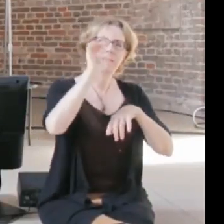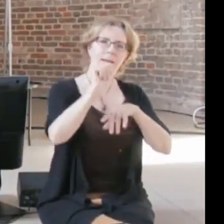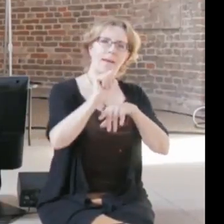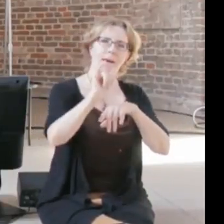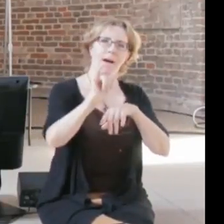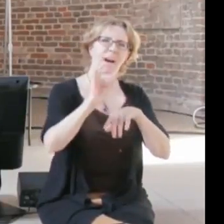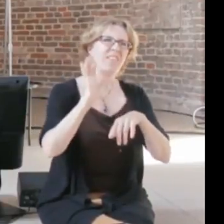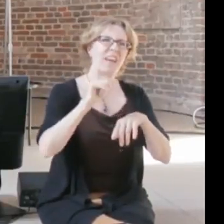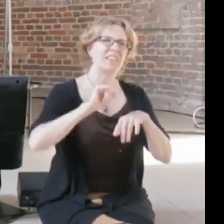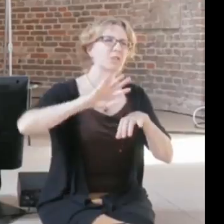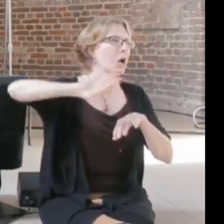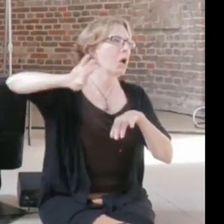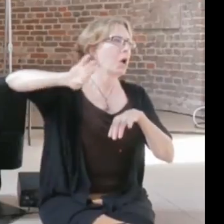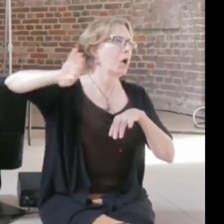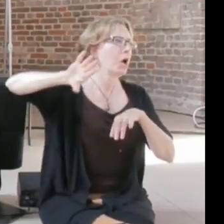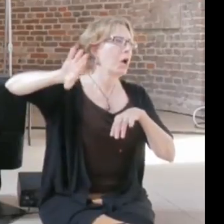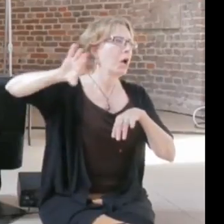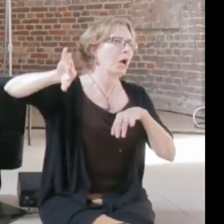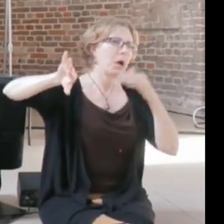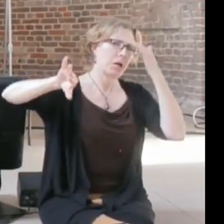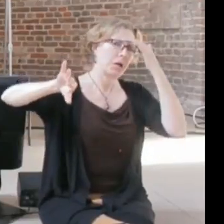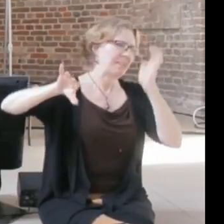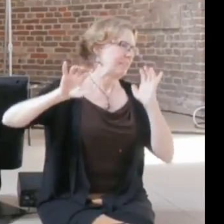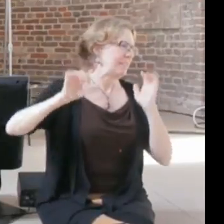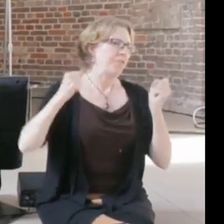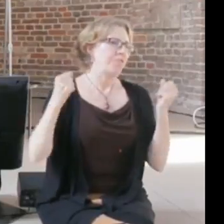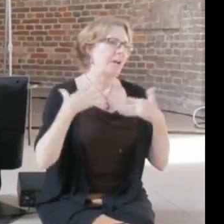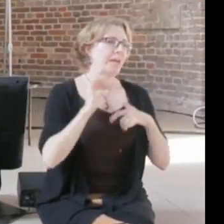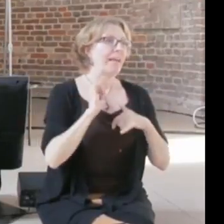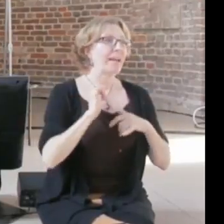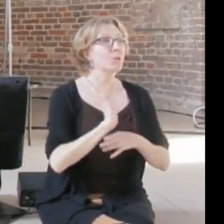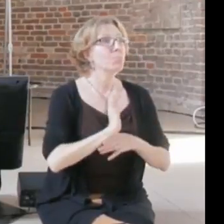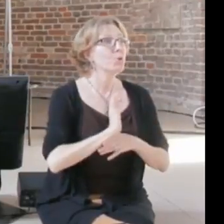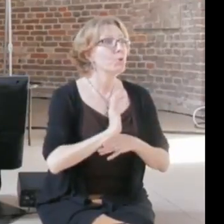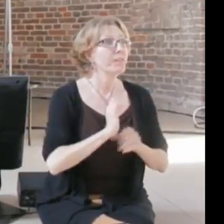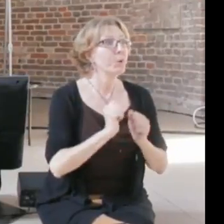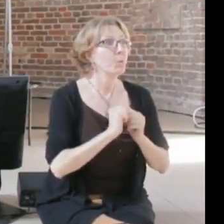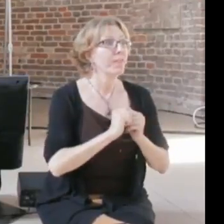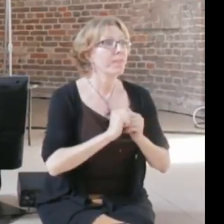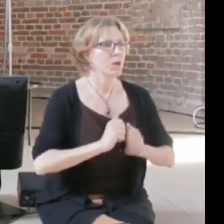dangerous like a terminator or something, and they don't understand yet that it really